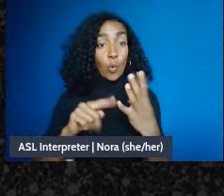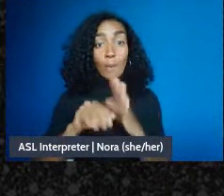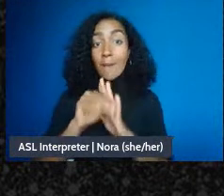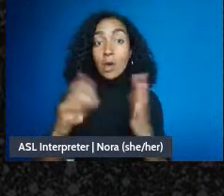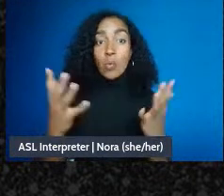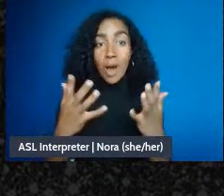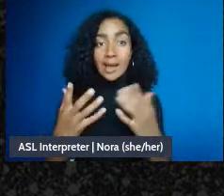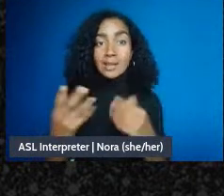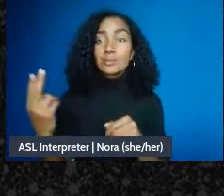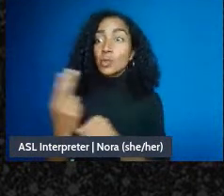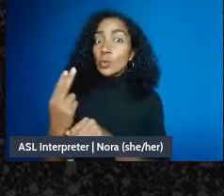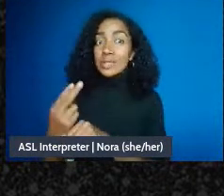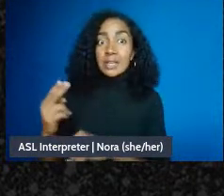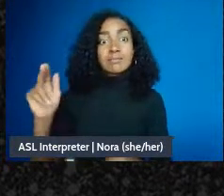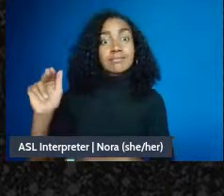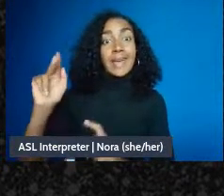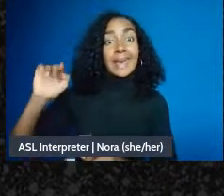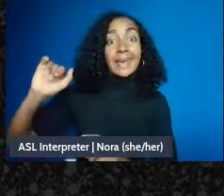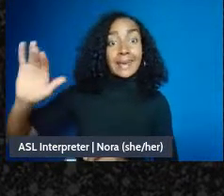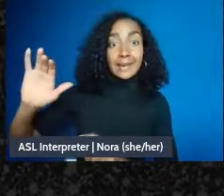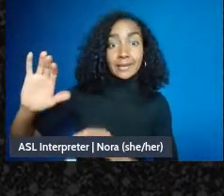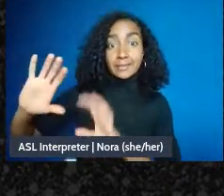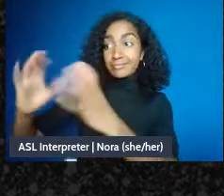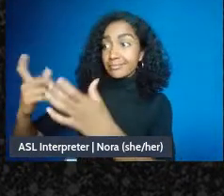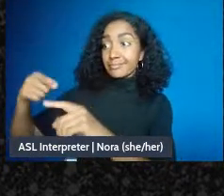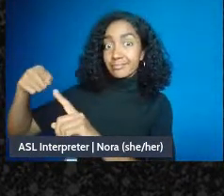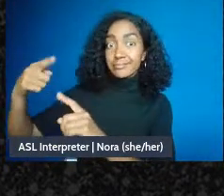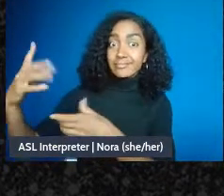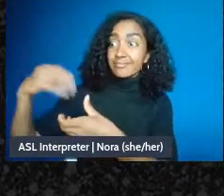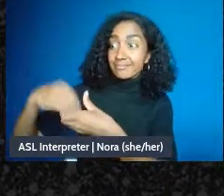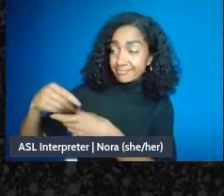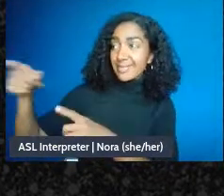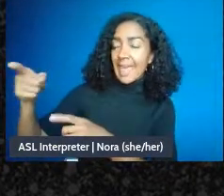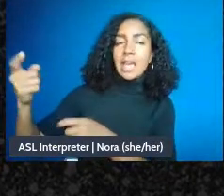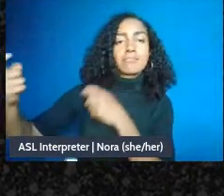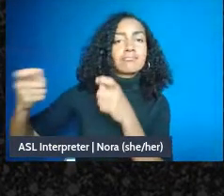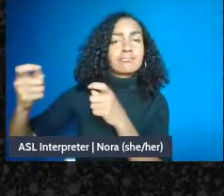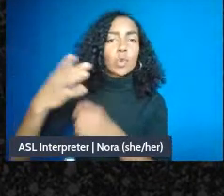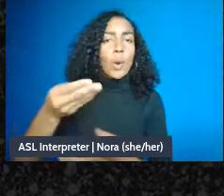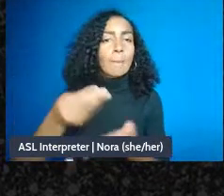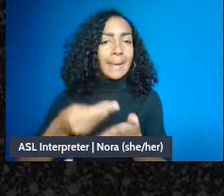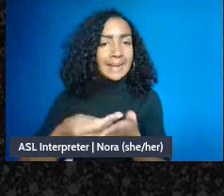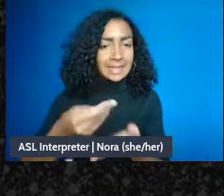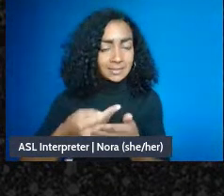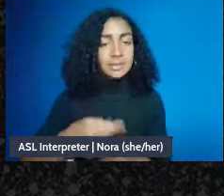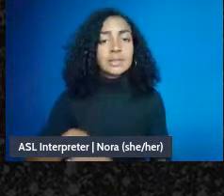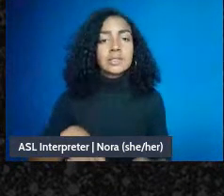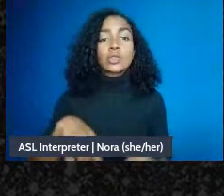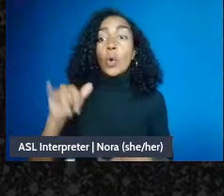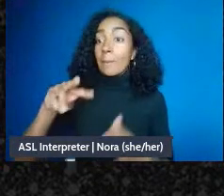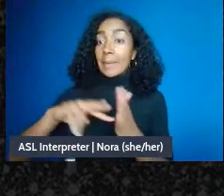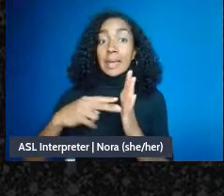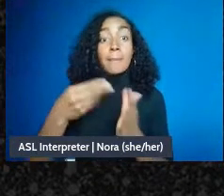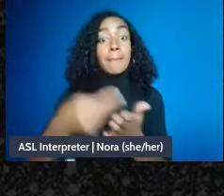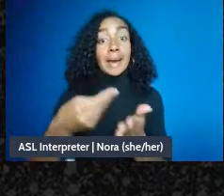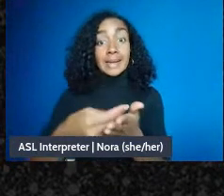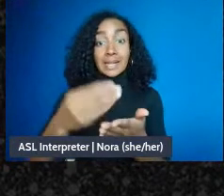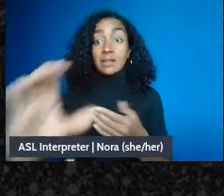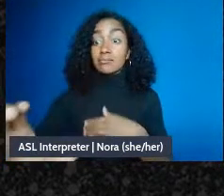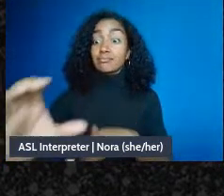money, so here we have money coming in again, it's going to your groupbank